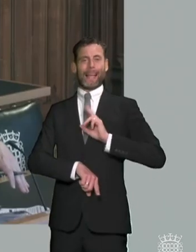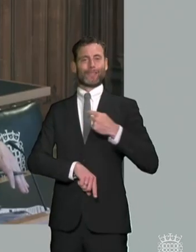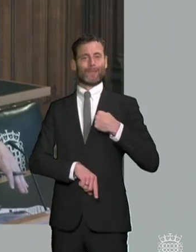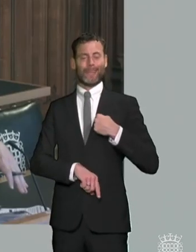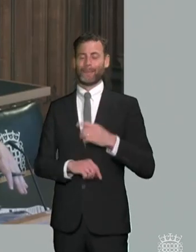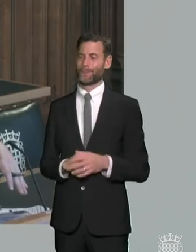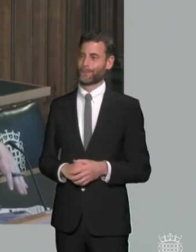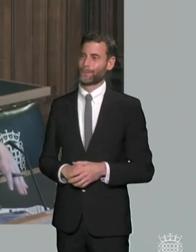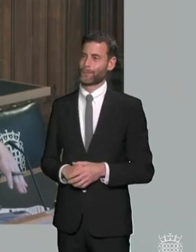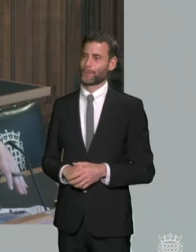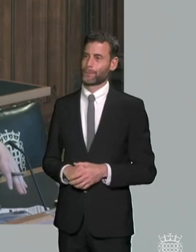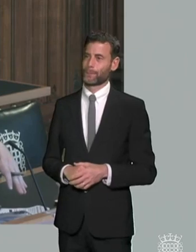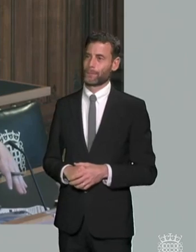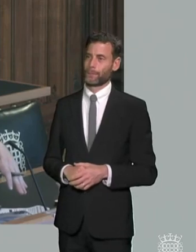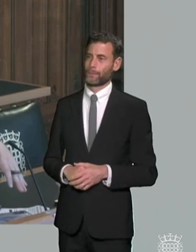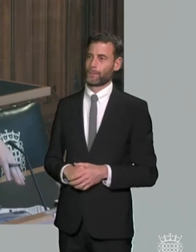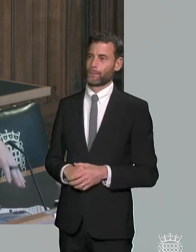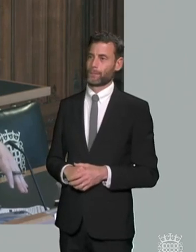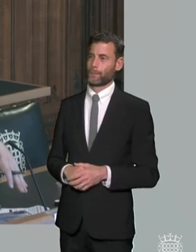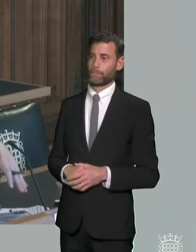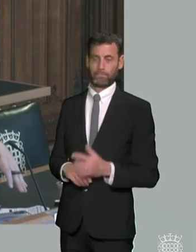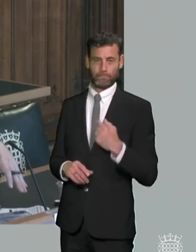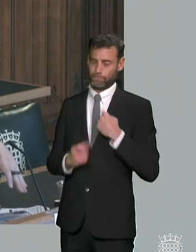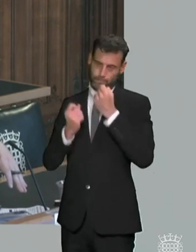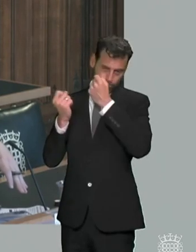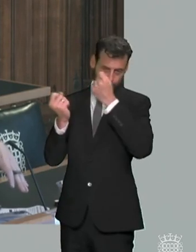is about this i mean i really um you know share the importance of you know